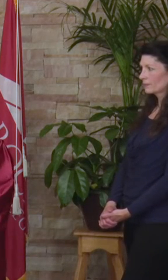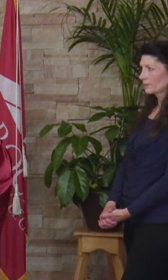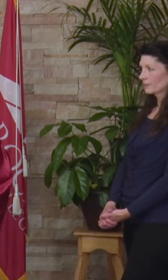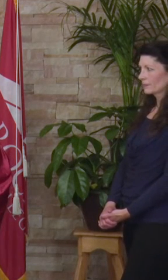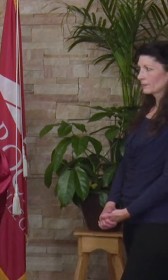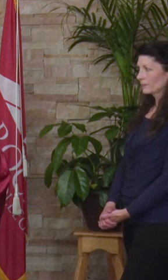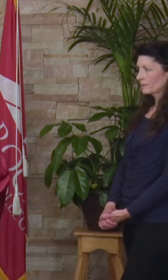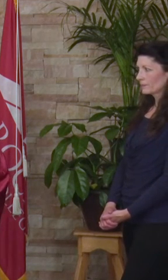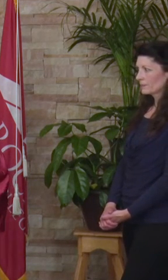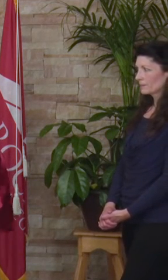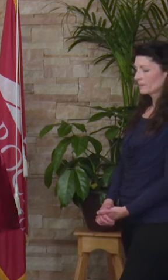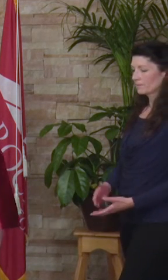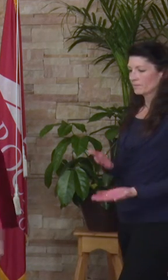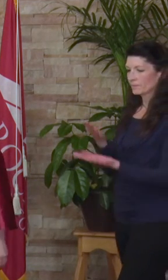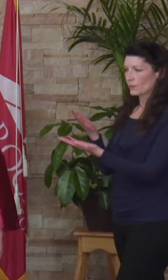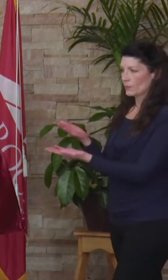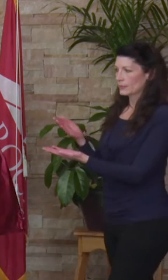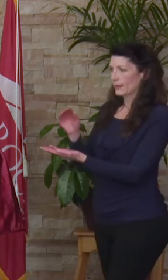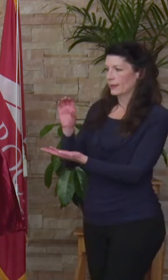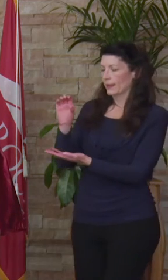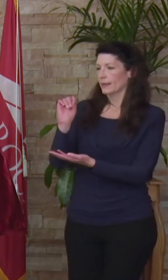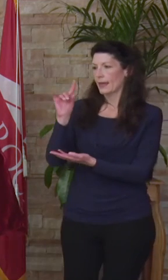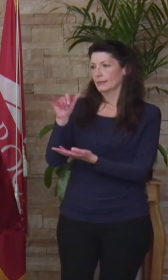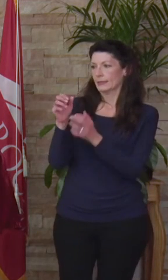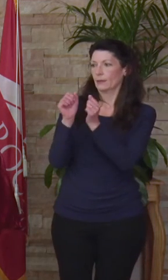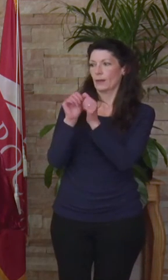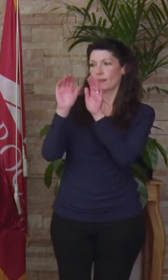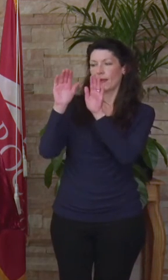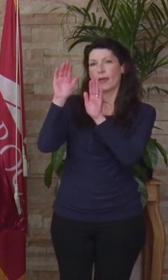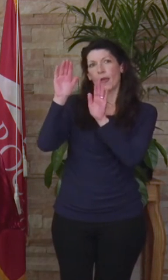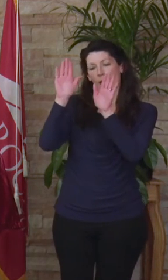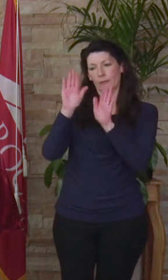[Dr. Lisa Fowler] And I have the honor of presenting Cassidy Bliss with the outstanding graduate of the year,